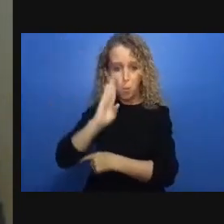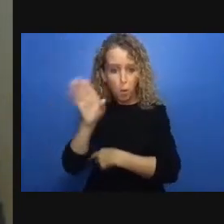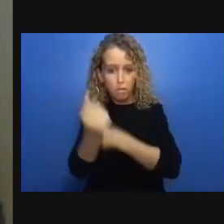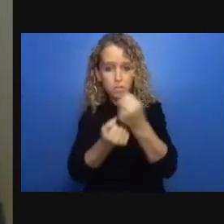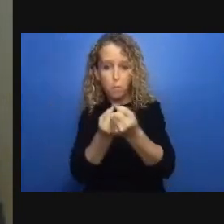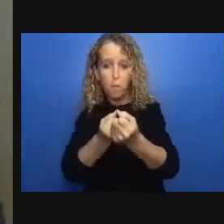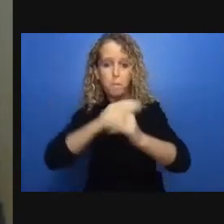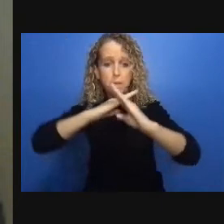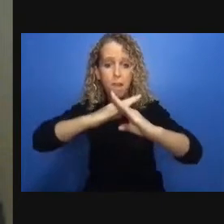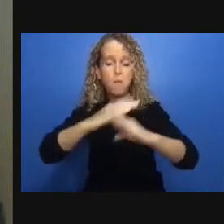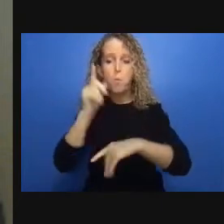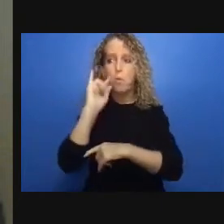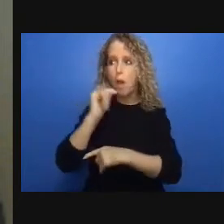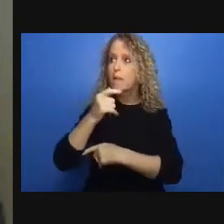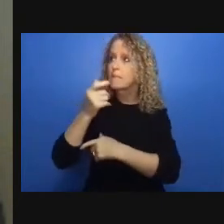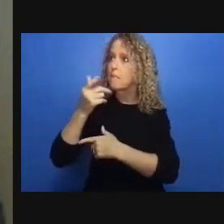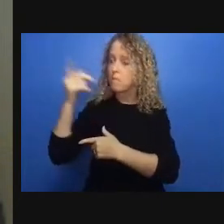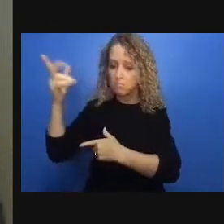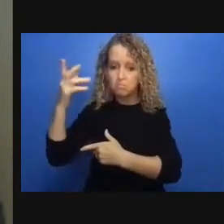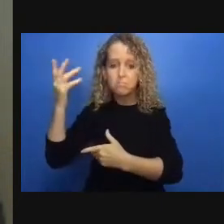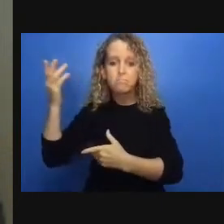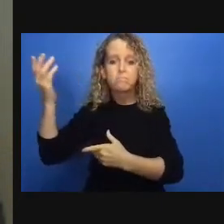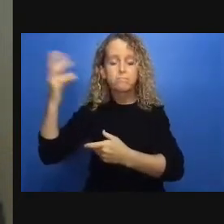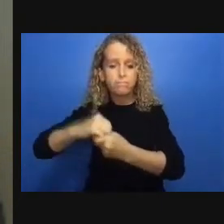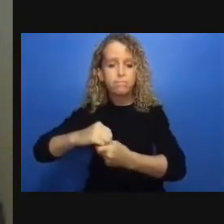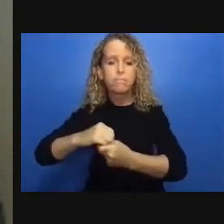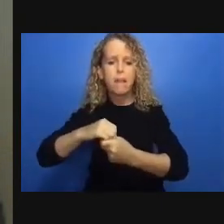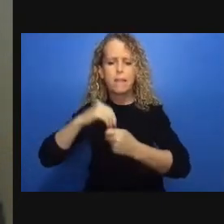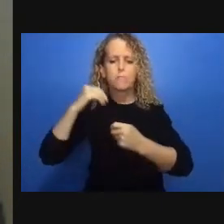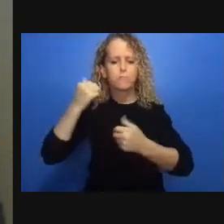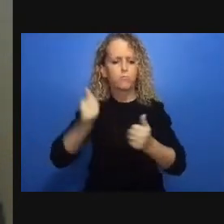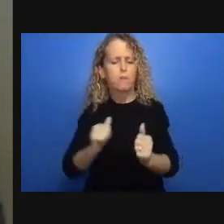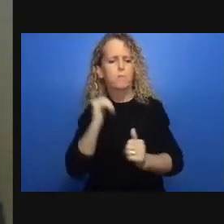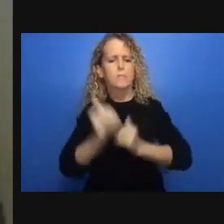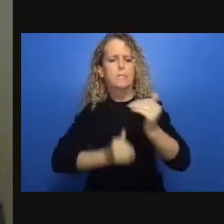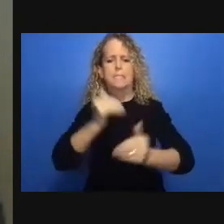organizations were the ones that received the least amount of resources for instance the